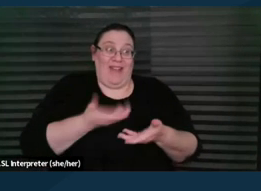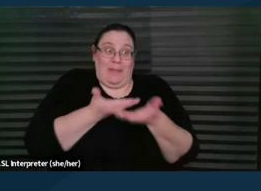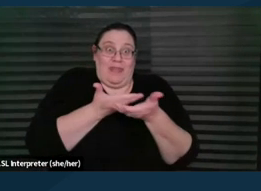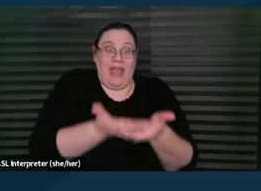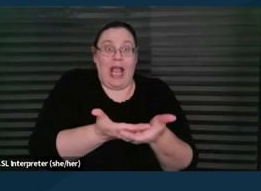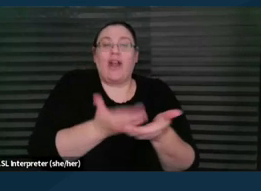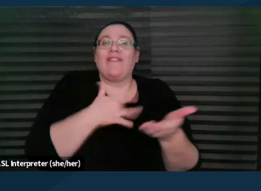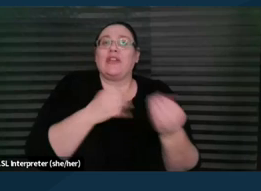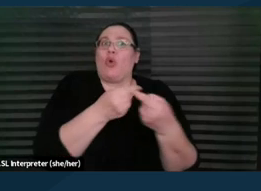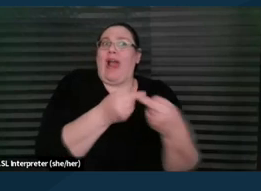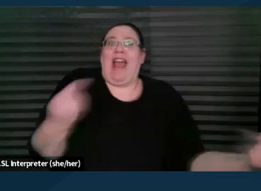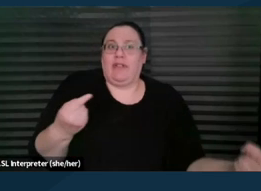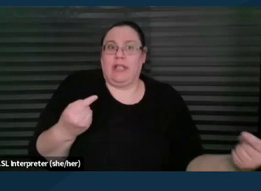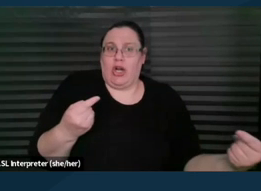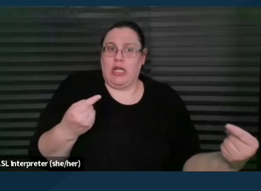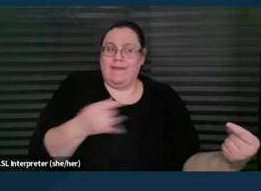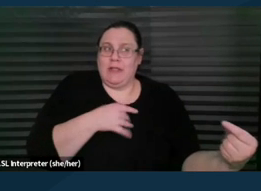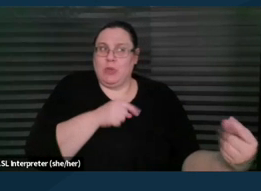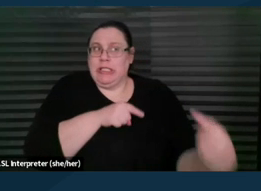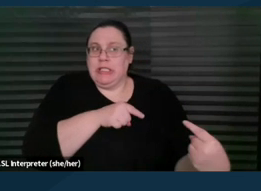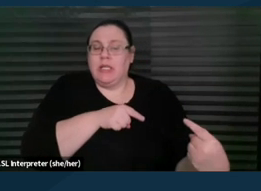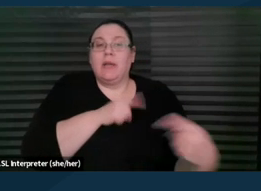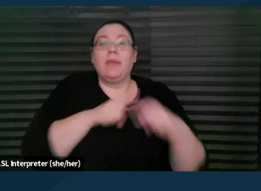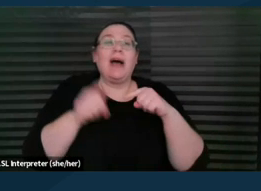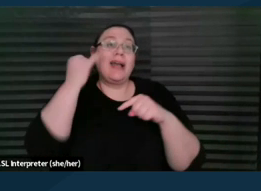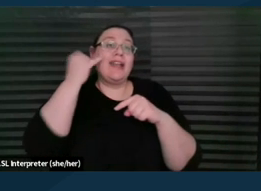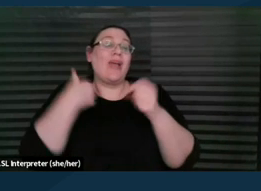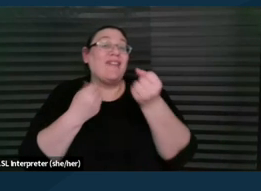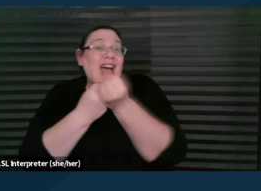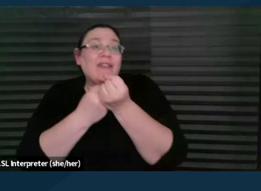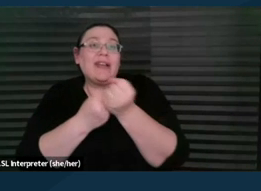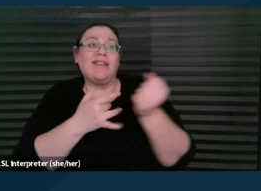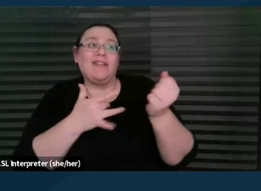Whereas parent advocates can really help develop collaboration and relationships. And that is the most important 'cause I will not be